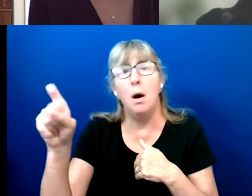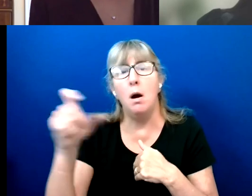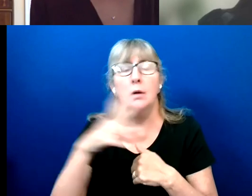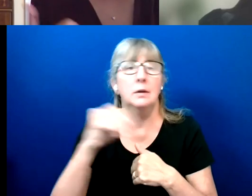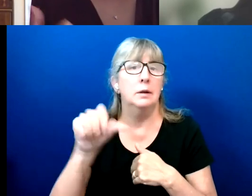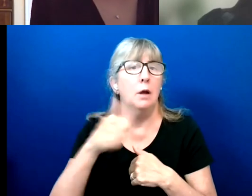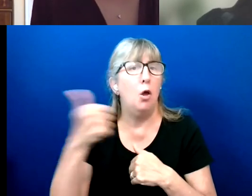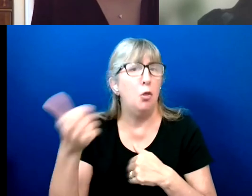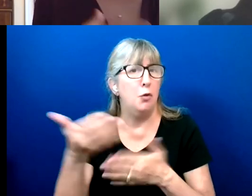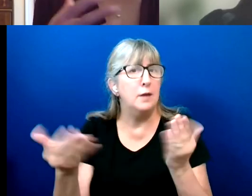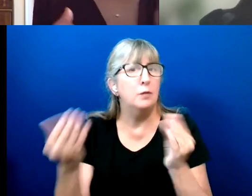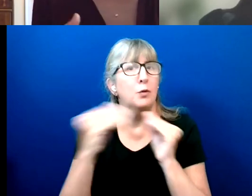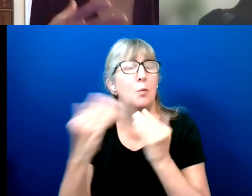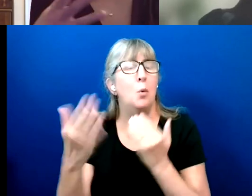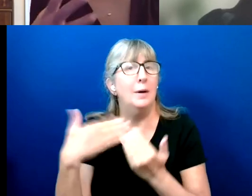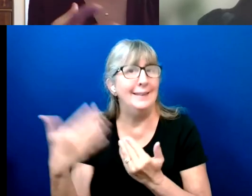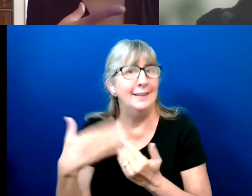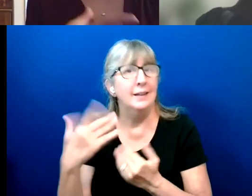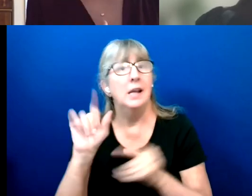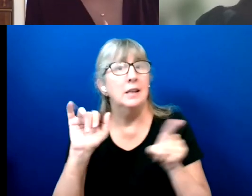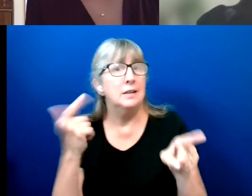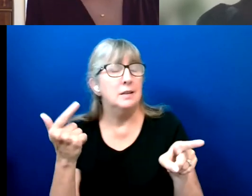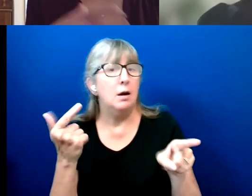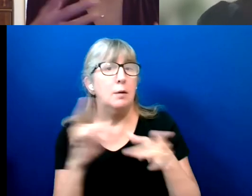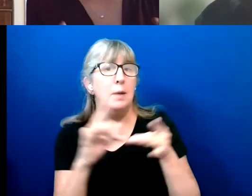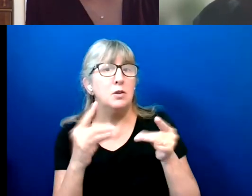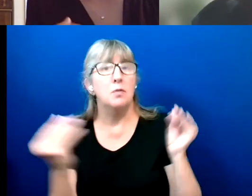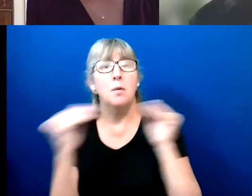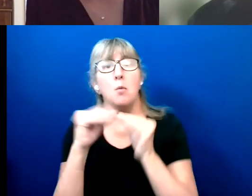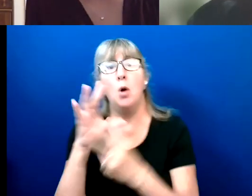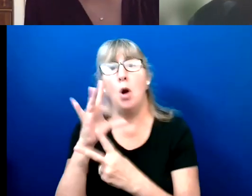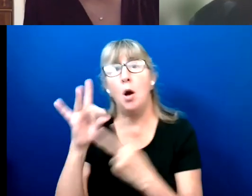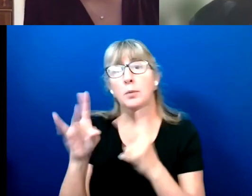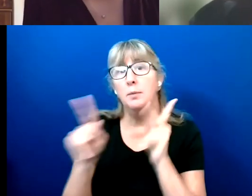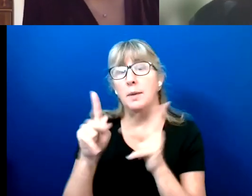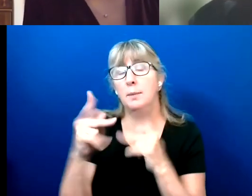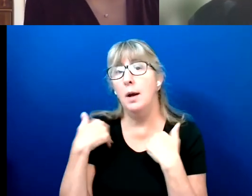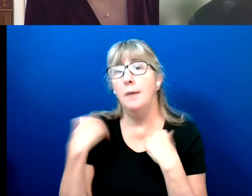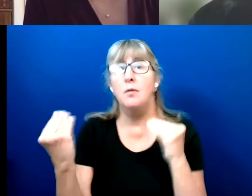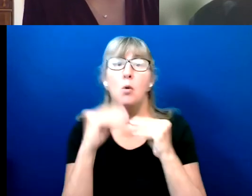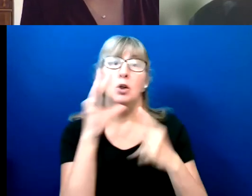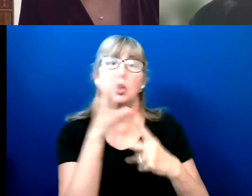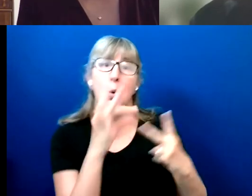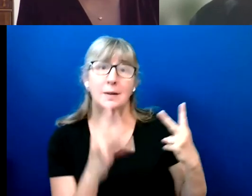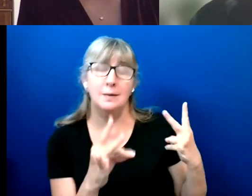As Doug said, the more options people have, the more choices they have, the higher, I